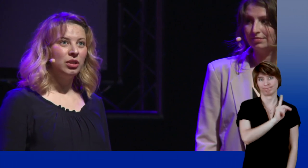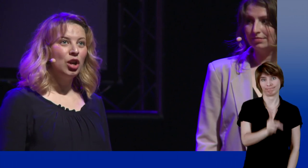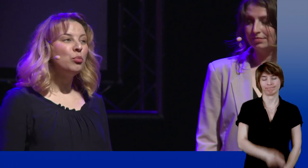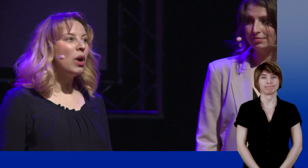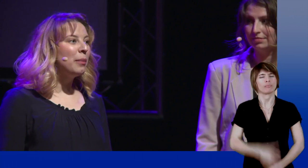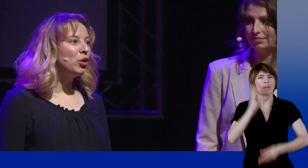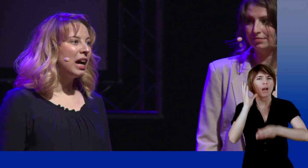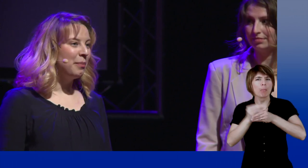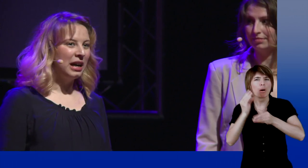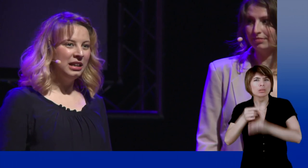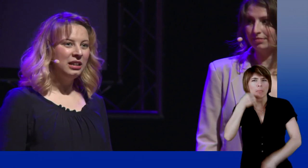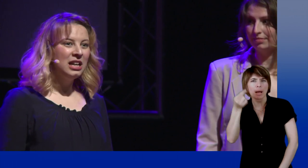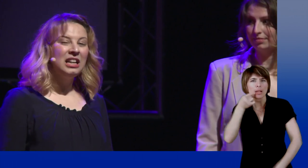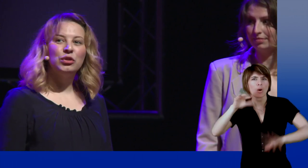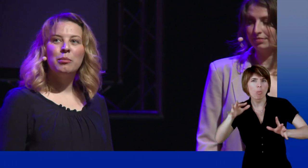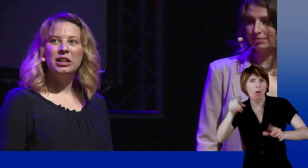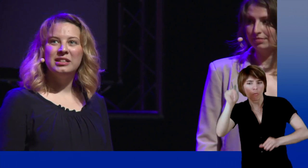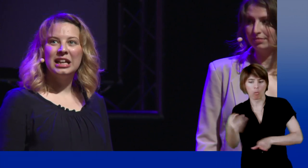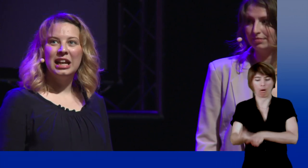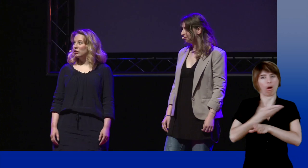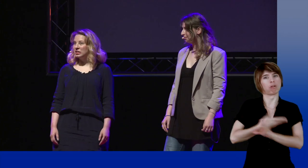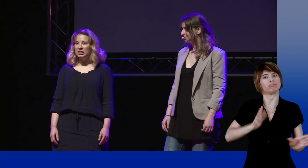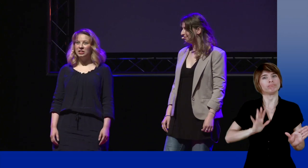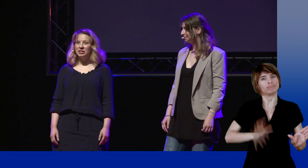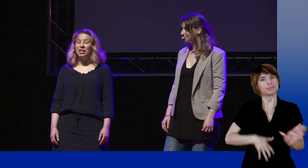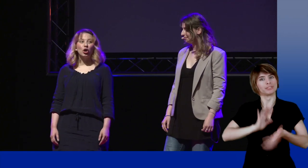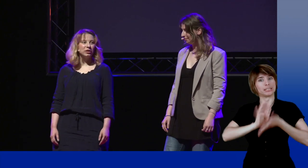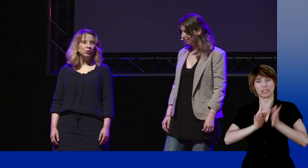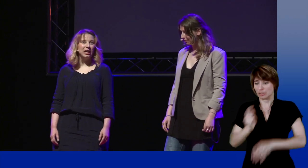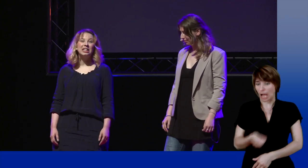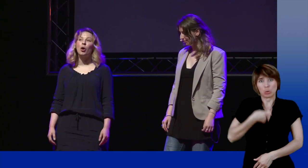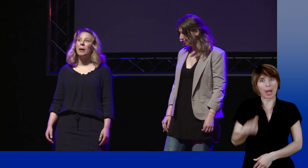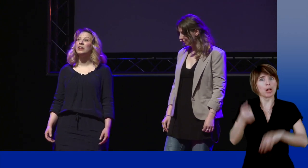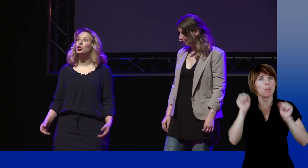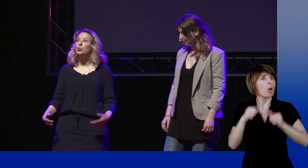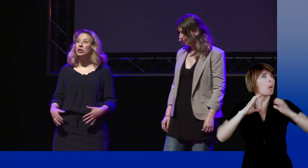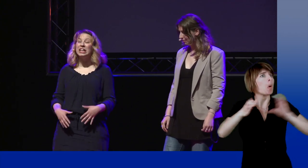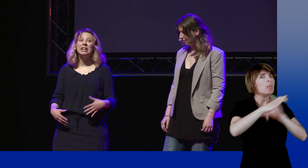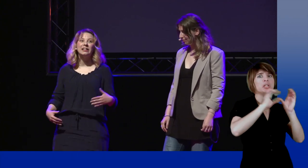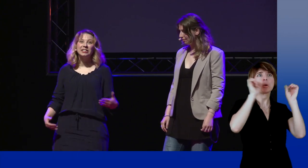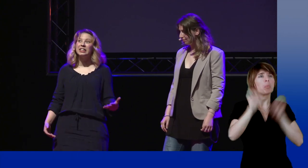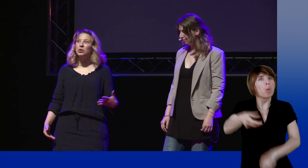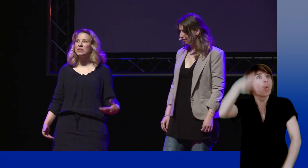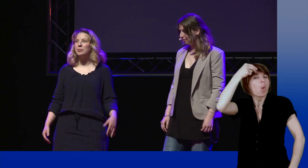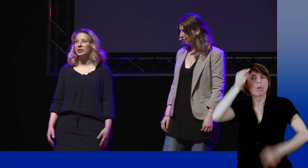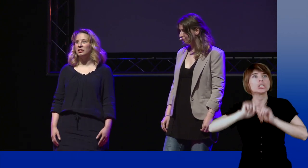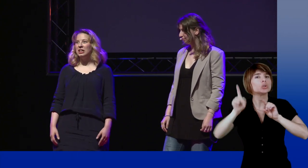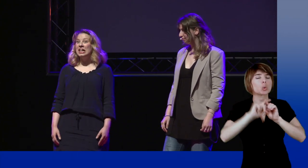In order to speak, they first need to learn sign language, which is their natural language, which enable them to communicate and to learn concepts.